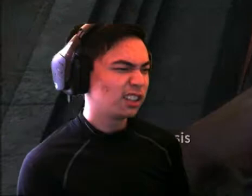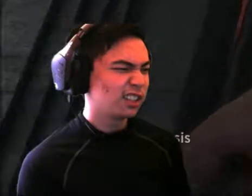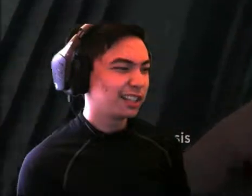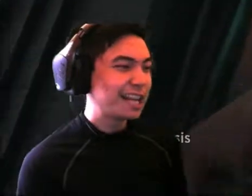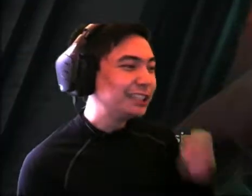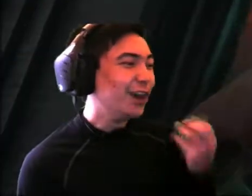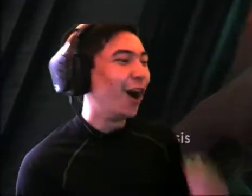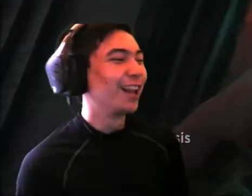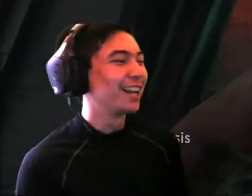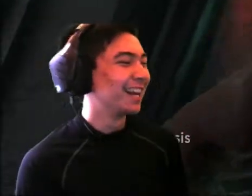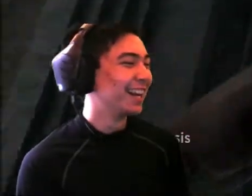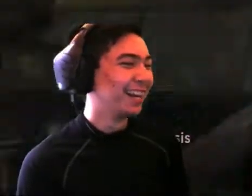Oh, he's gone